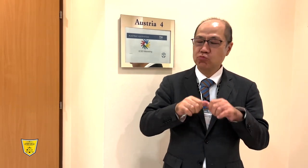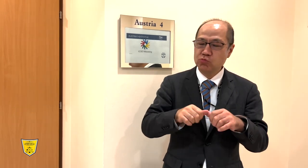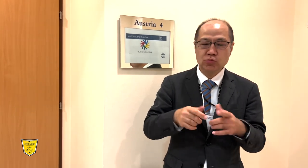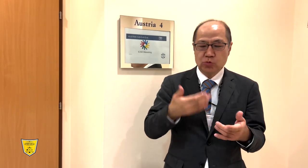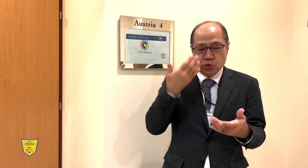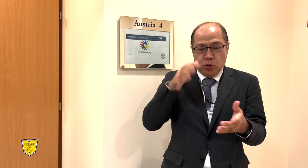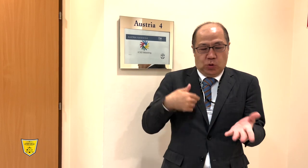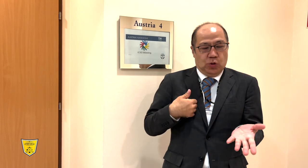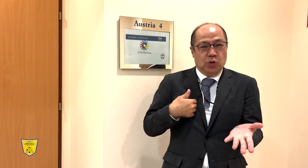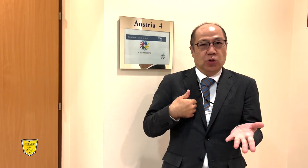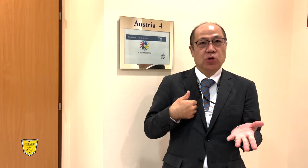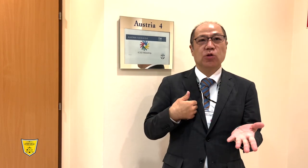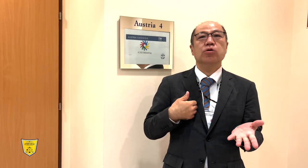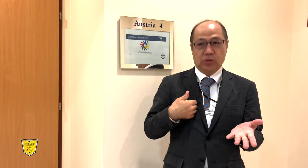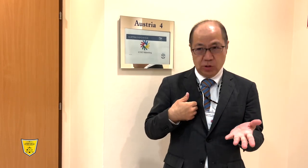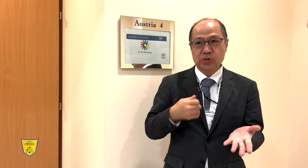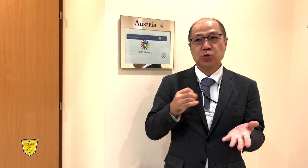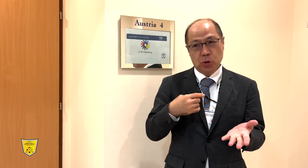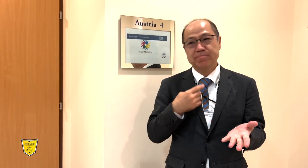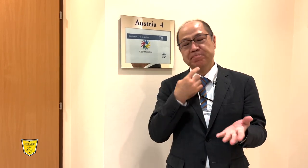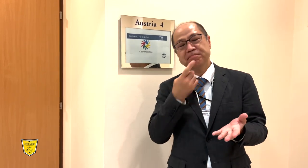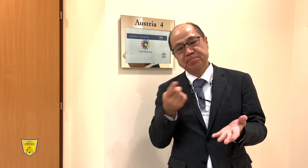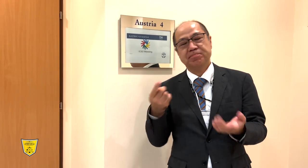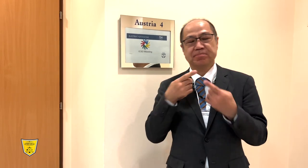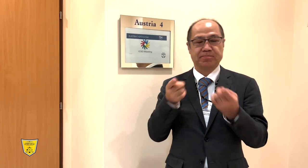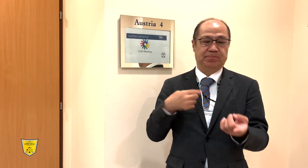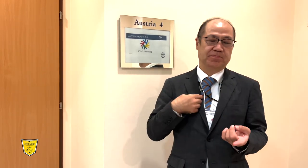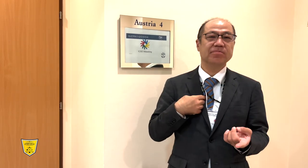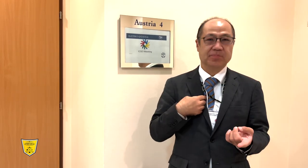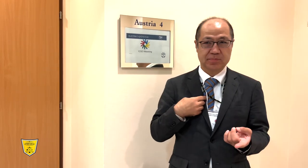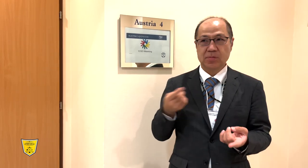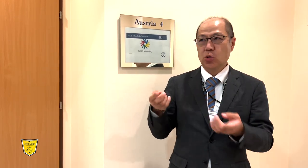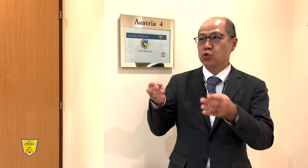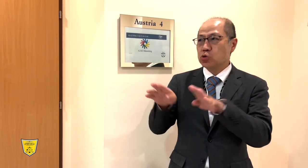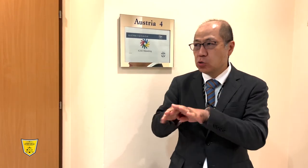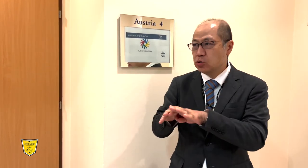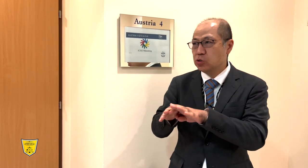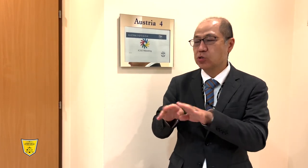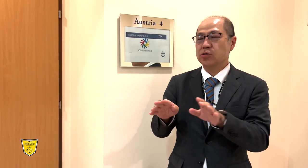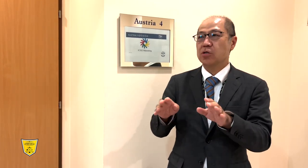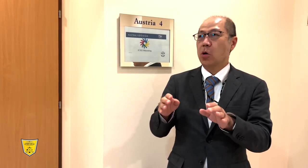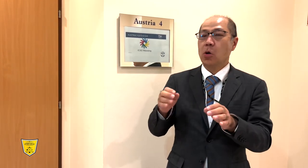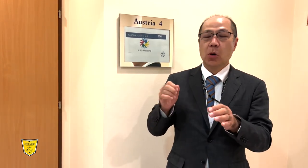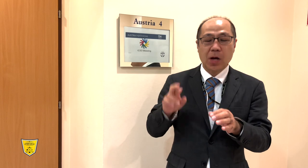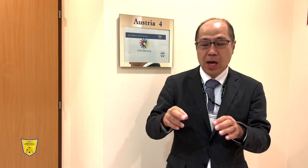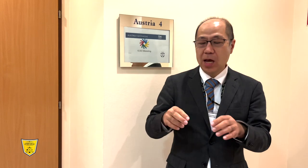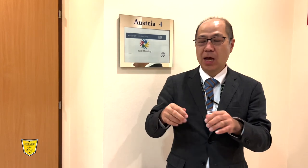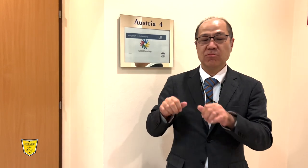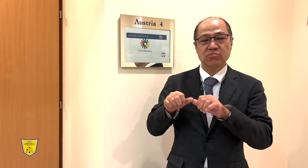should discontinue its investigation, I would prefer that